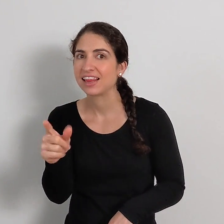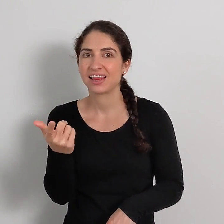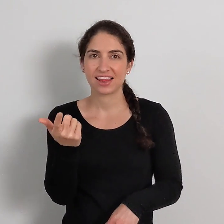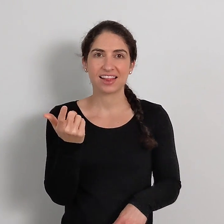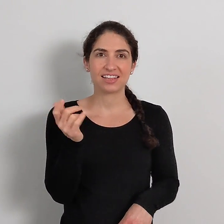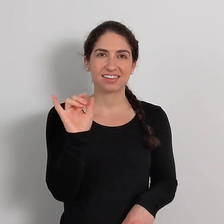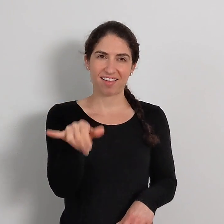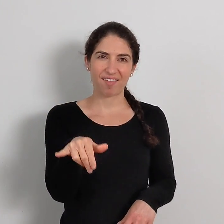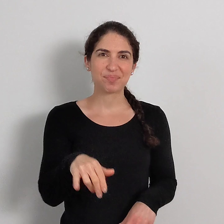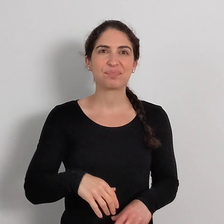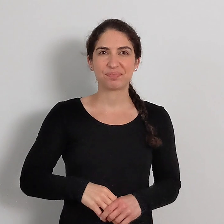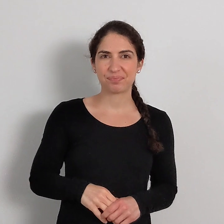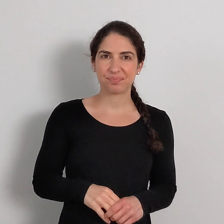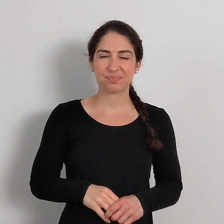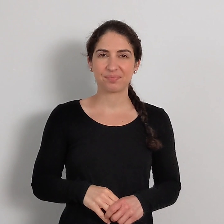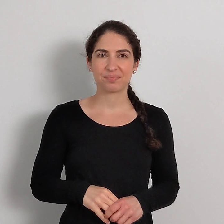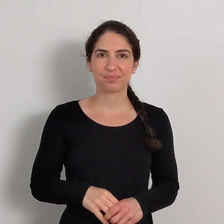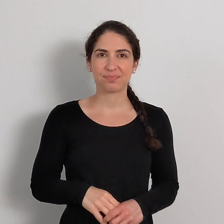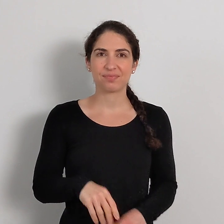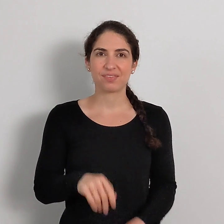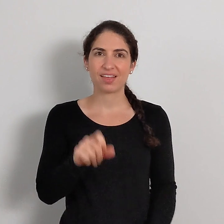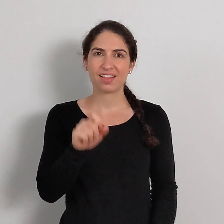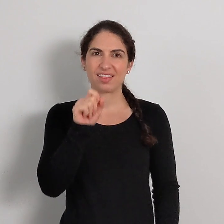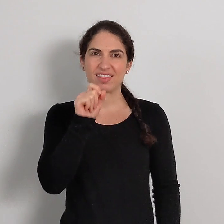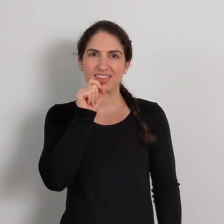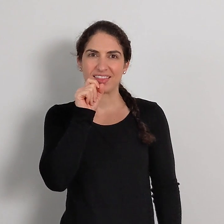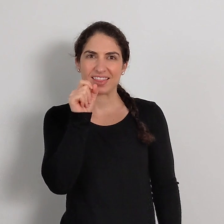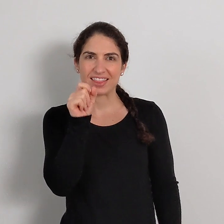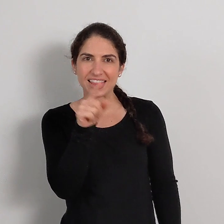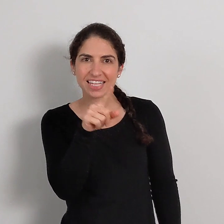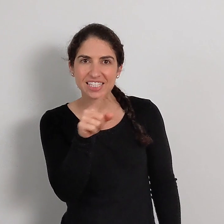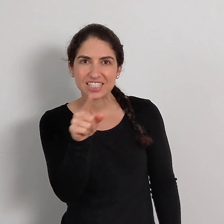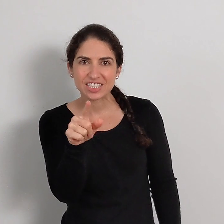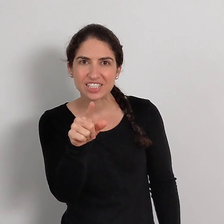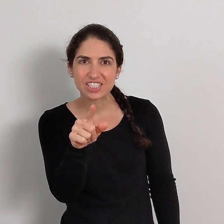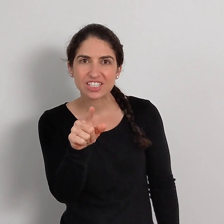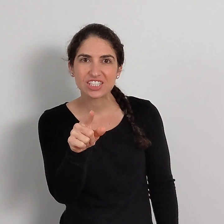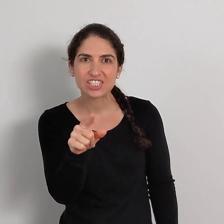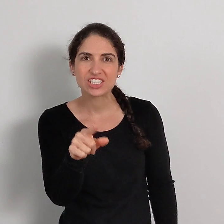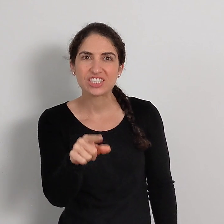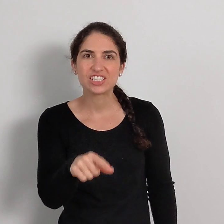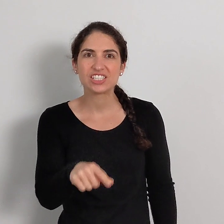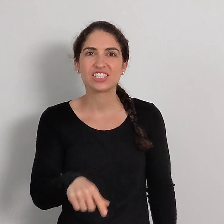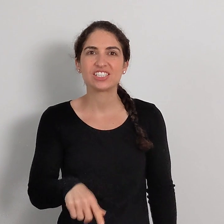Like that. LIZARD